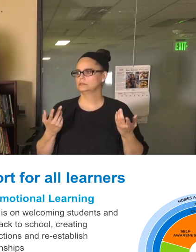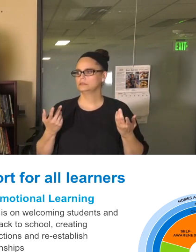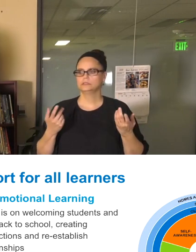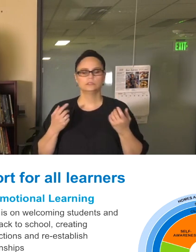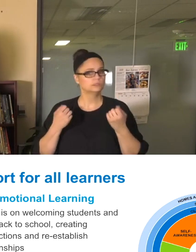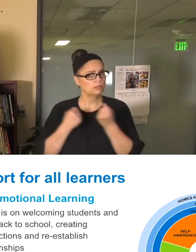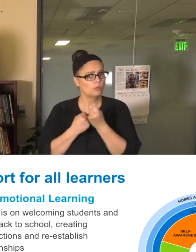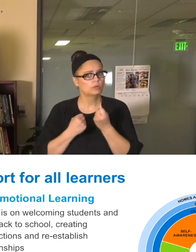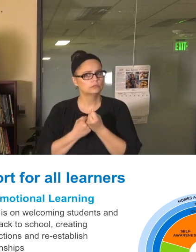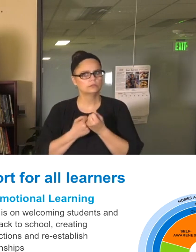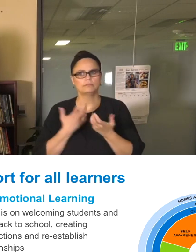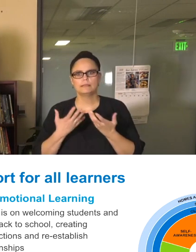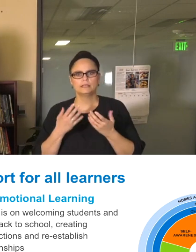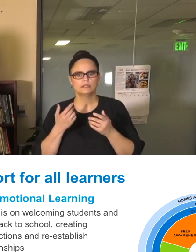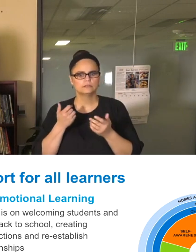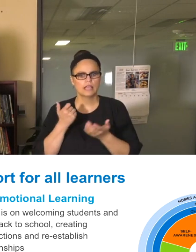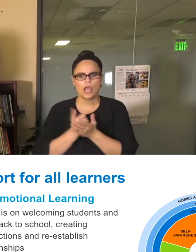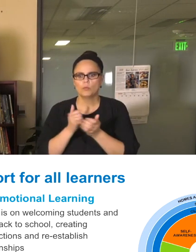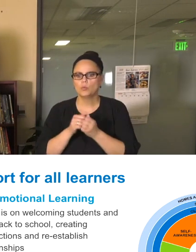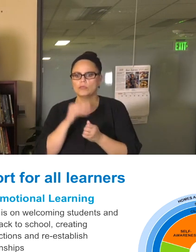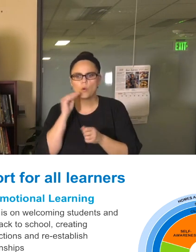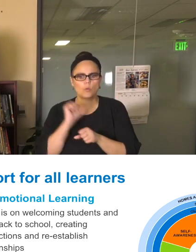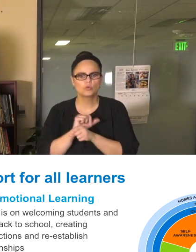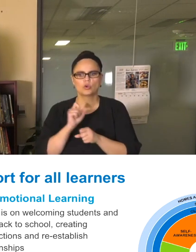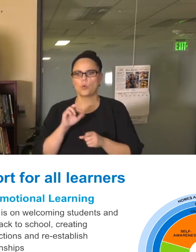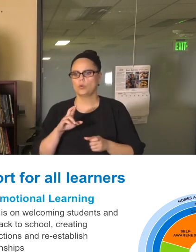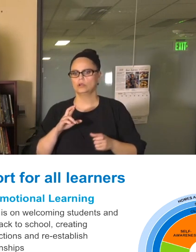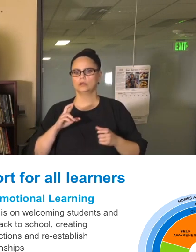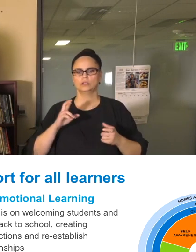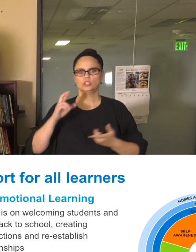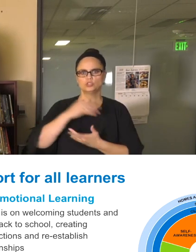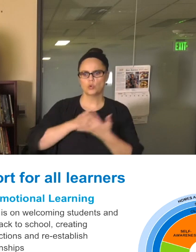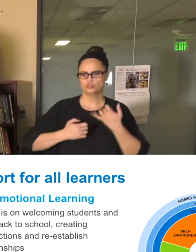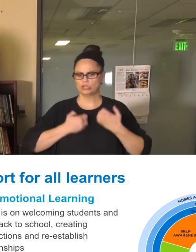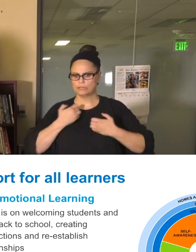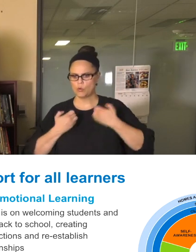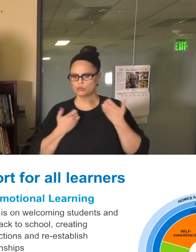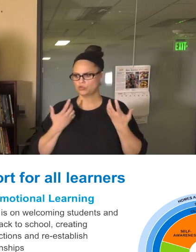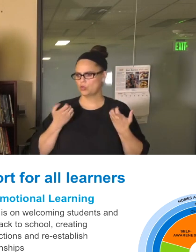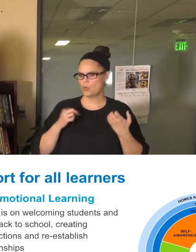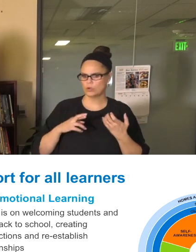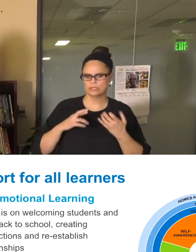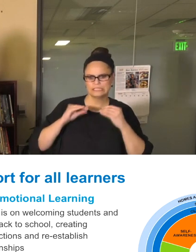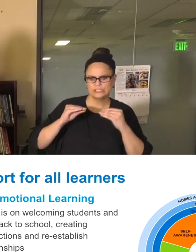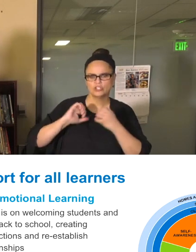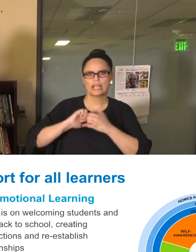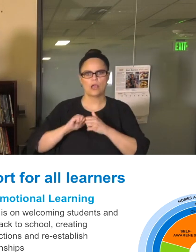it's on a homework assignment, or whether it's learning how to access the various technology platforms that we're using. We